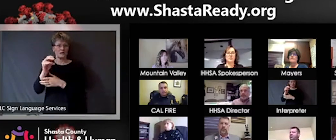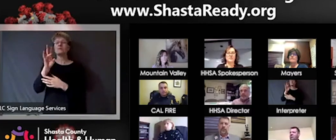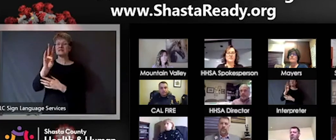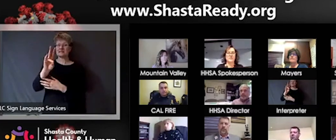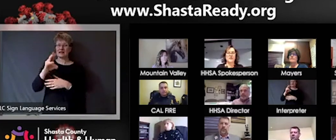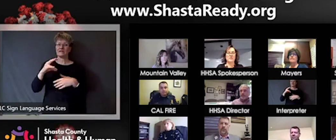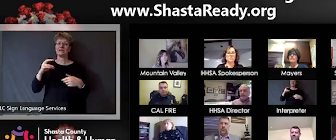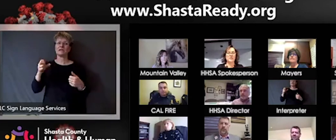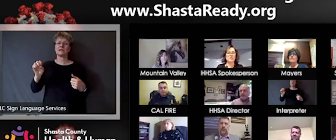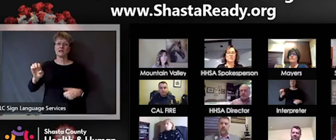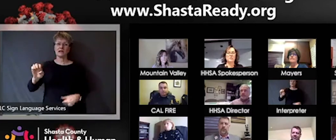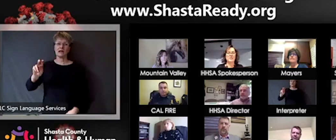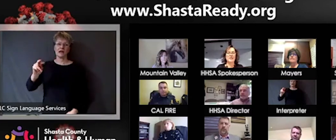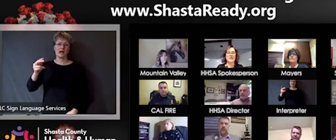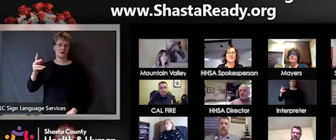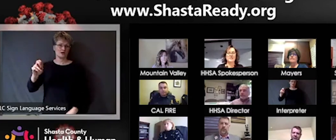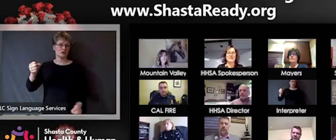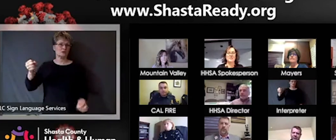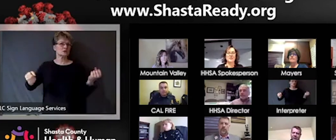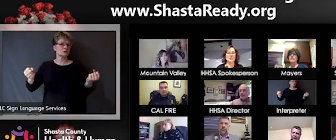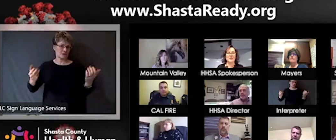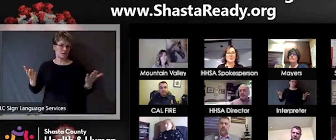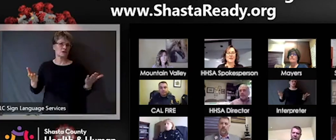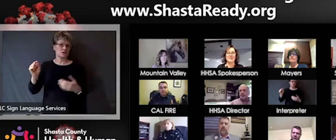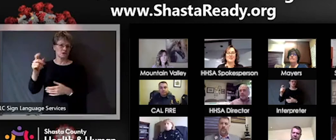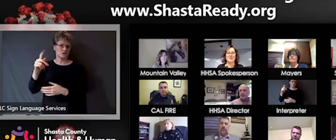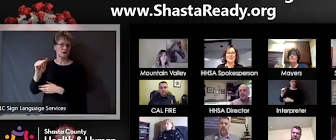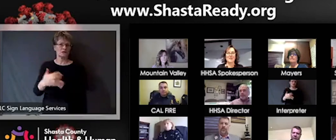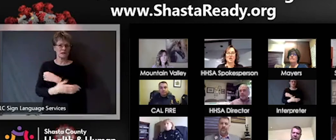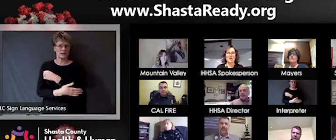much Chief Gouvea. We're gonna try one more time to see if we can get Paige on